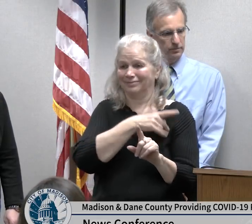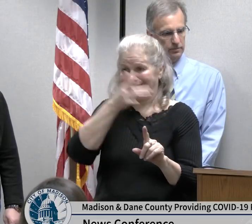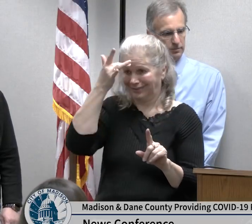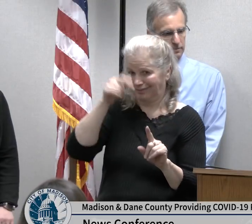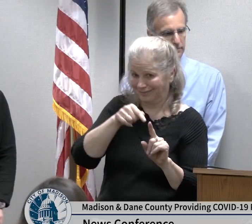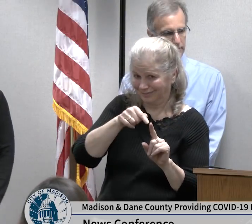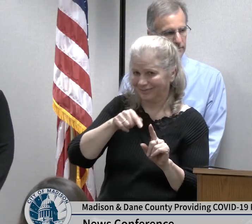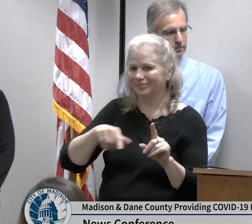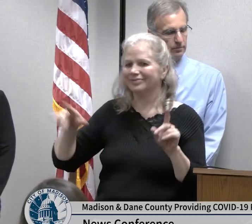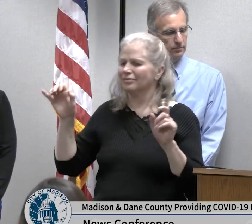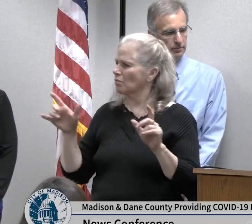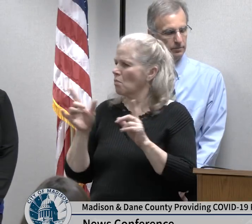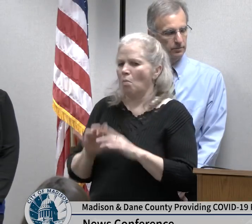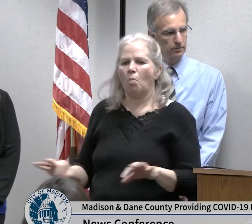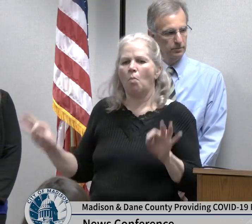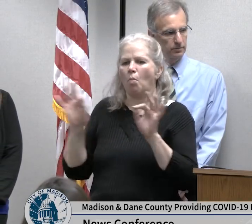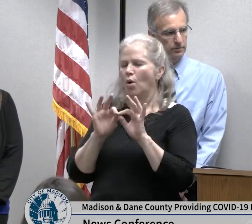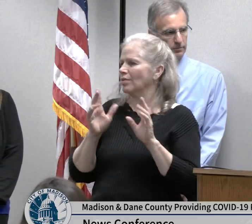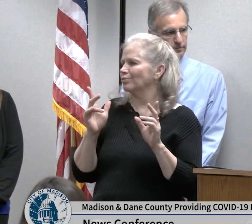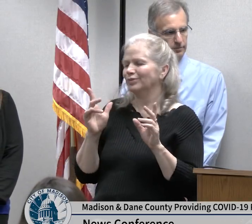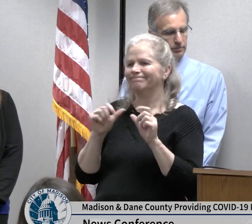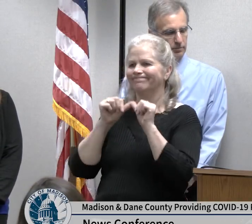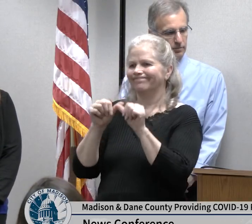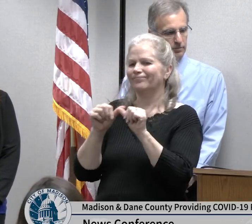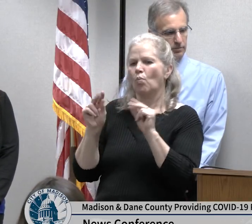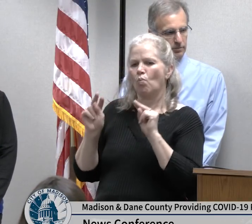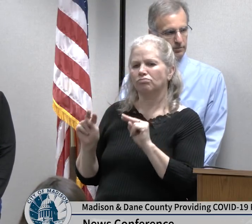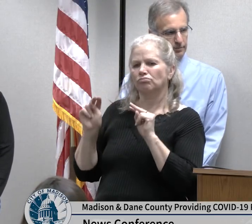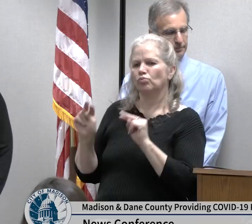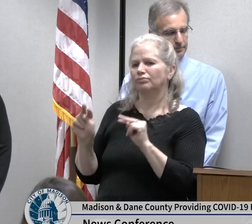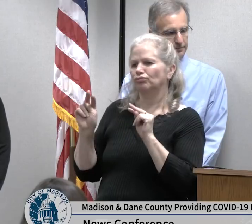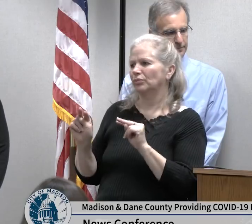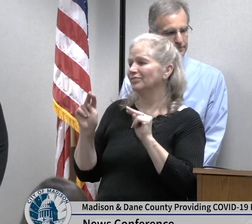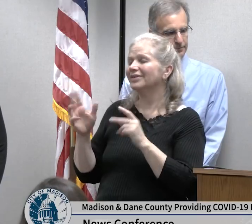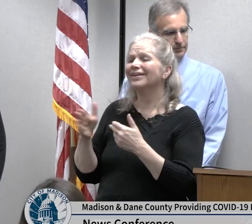monitoring period after any exposure to known patients and I think we can kind